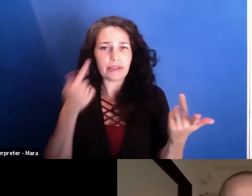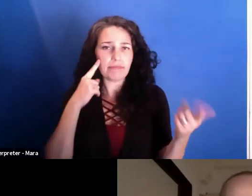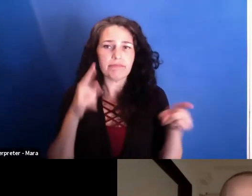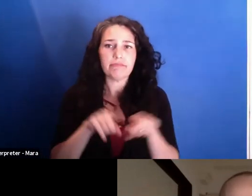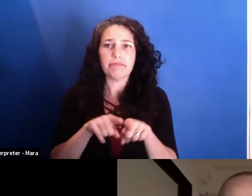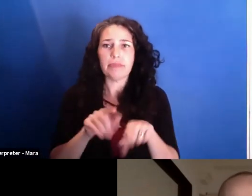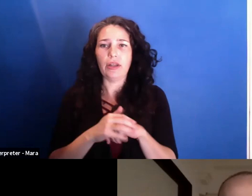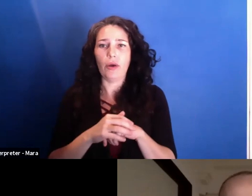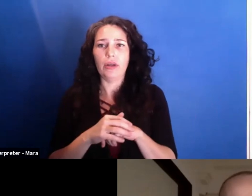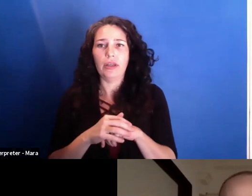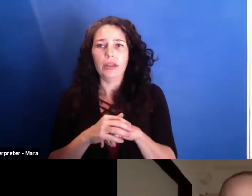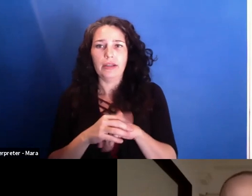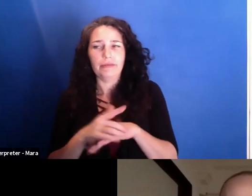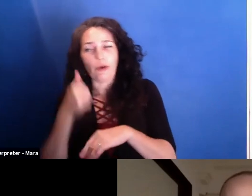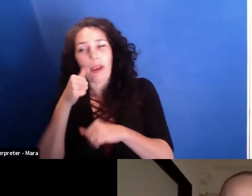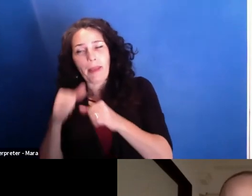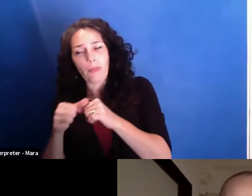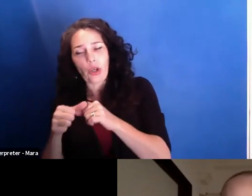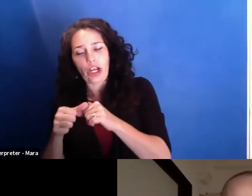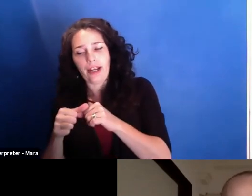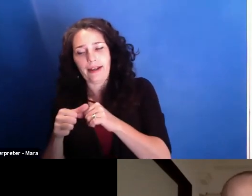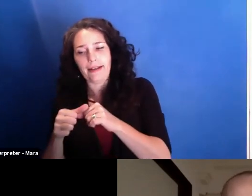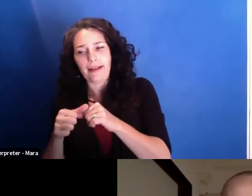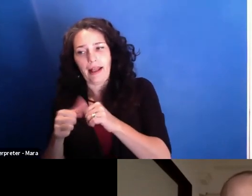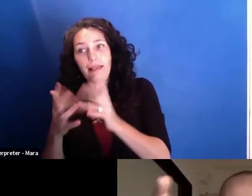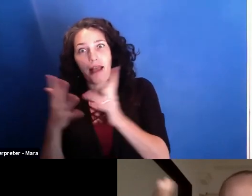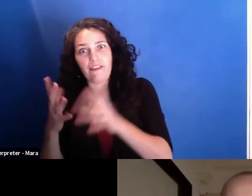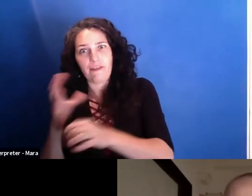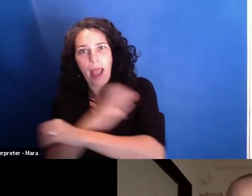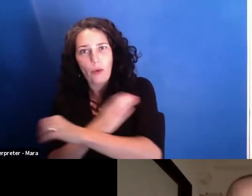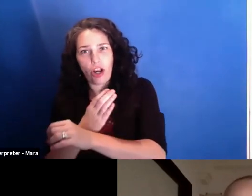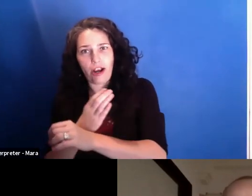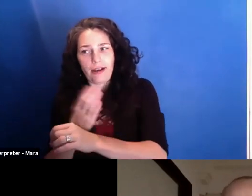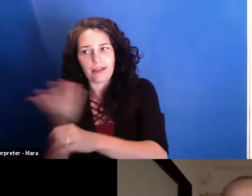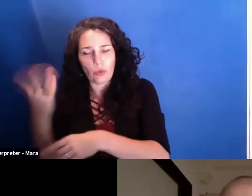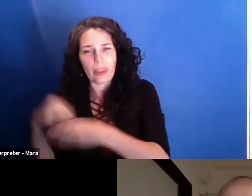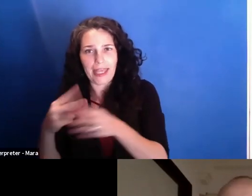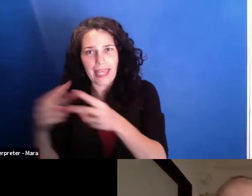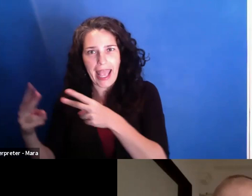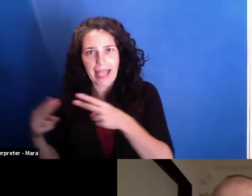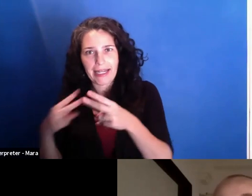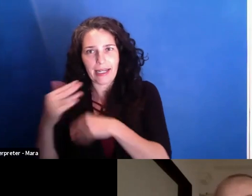You have all the power. You can do whatever you do by portraying him very weak.